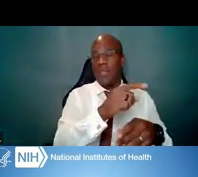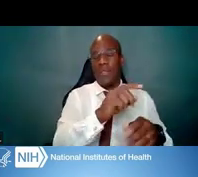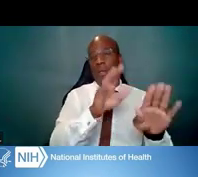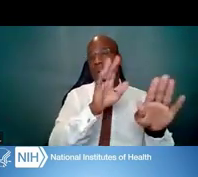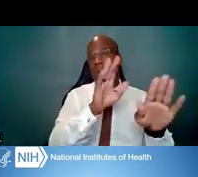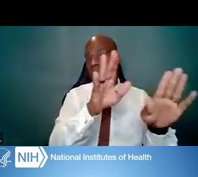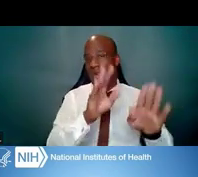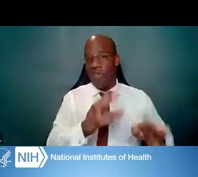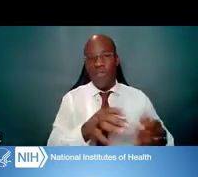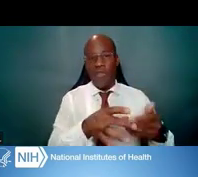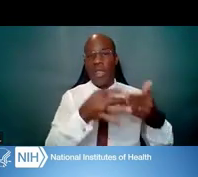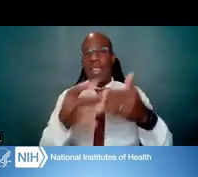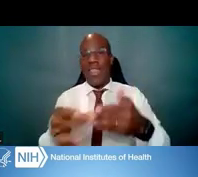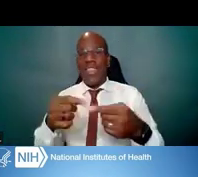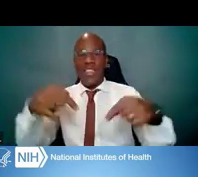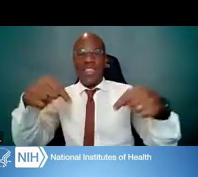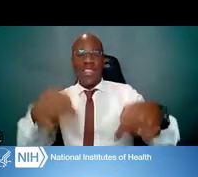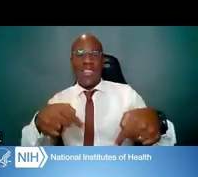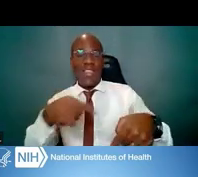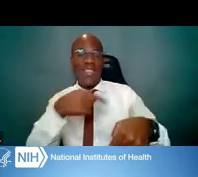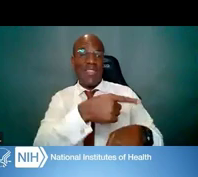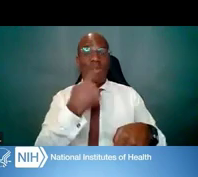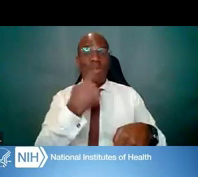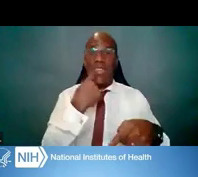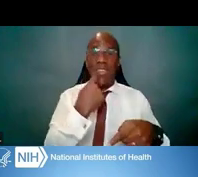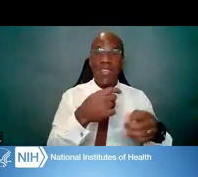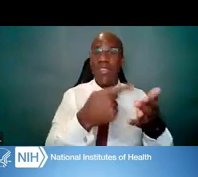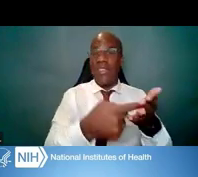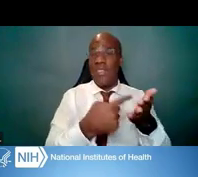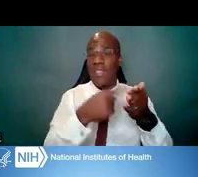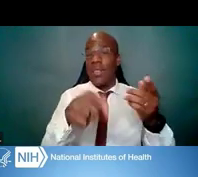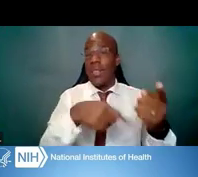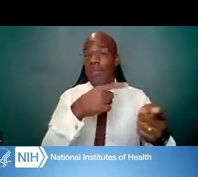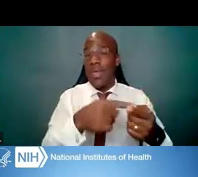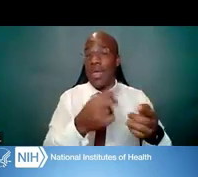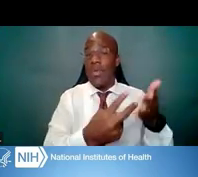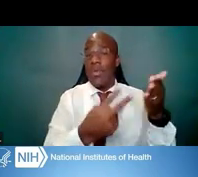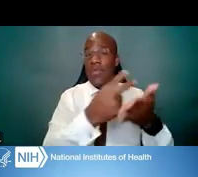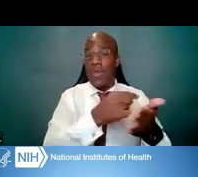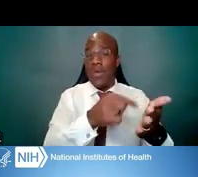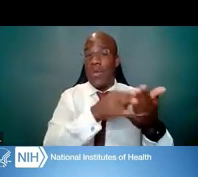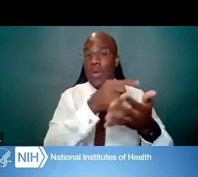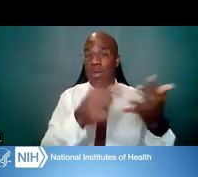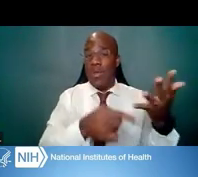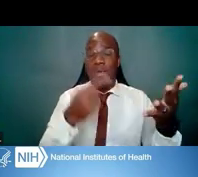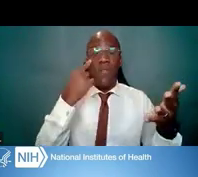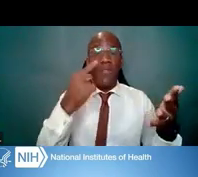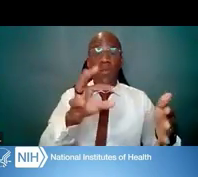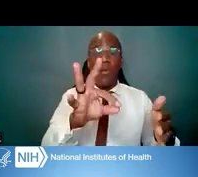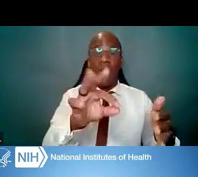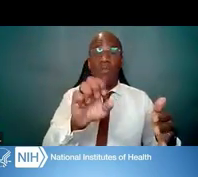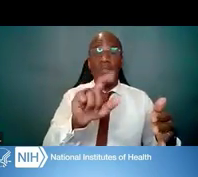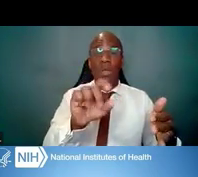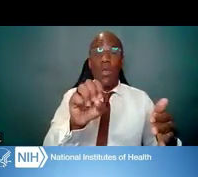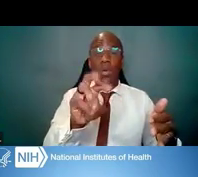with respect to the different review criteria for fellowships, a lot of that is very, very similar